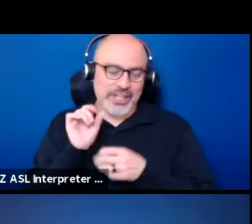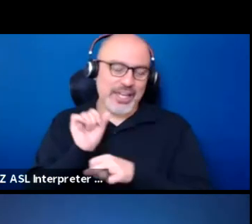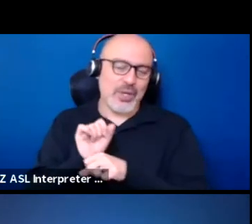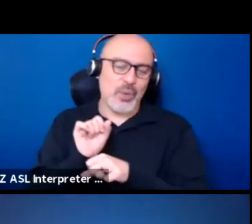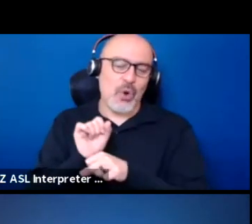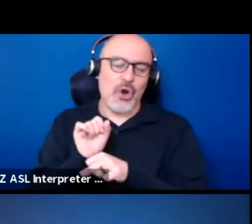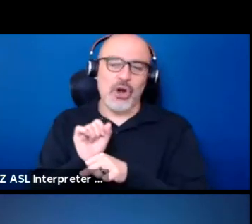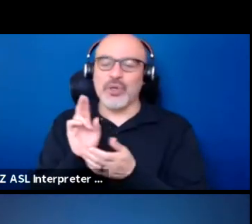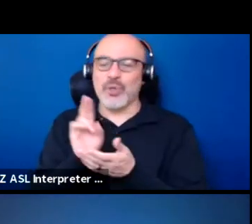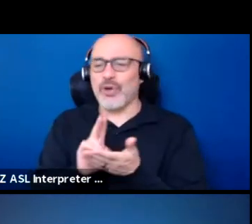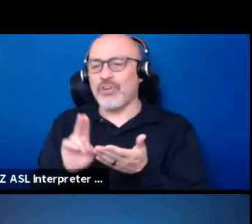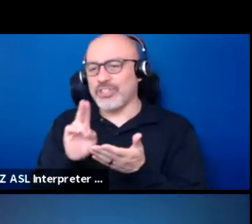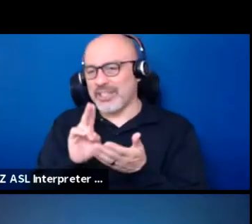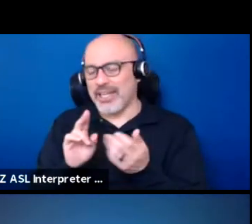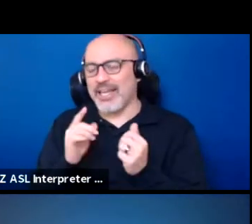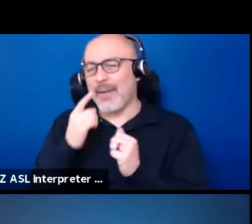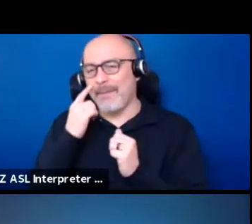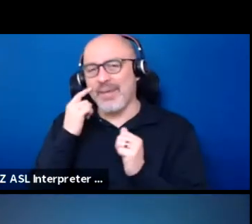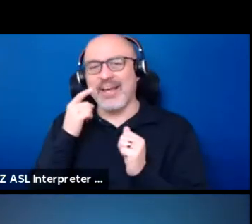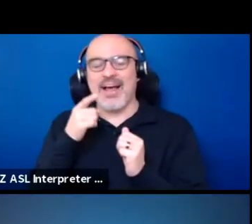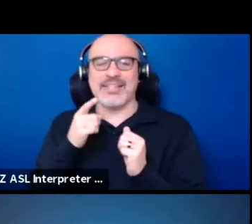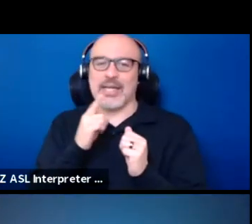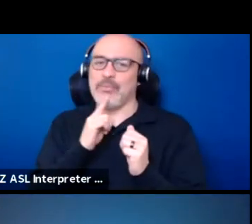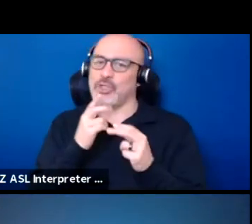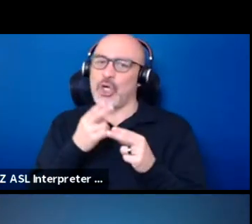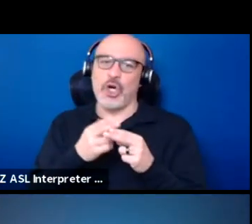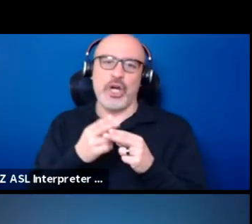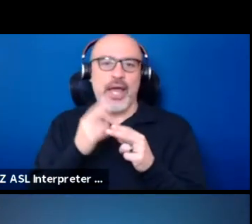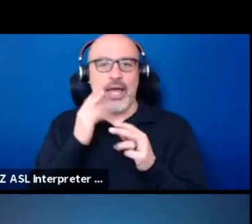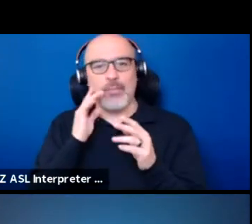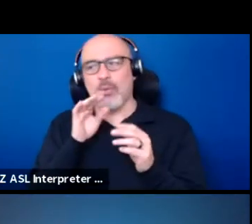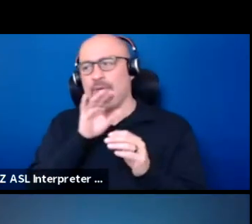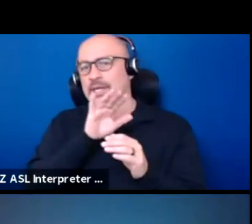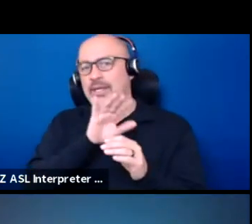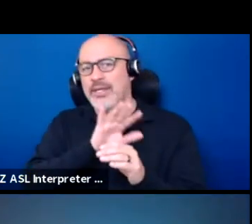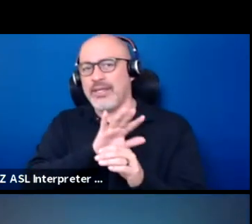'cause I'm sure her name will be everywhere. I hope very soon.